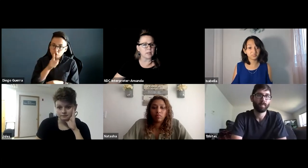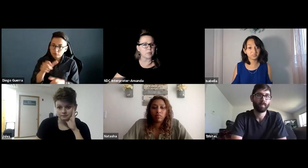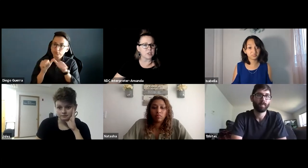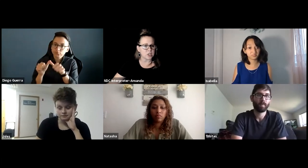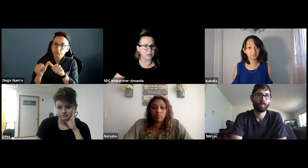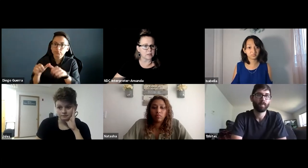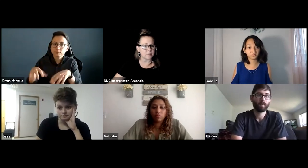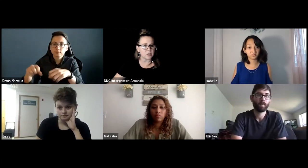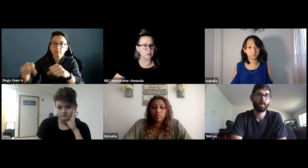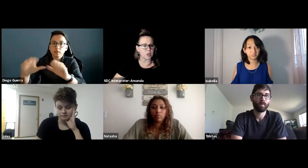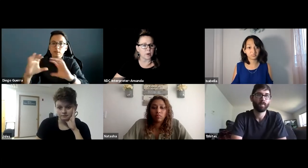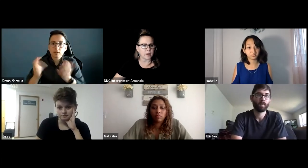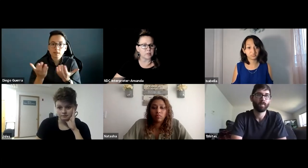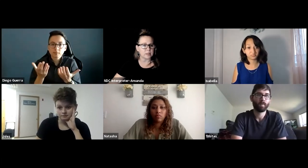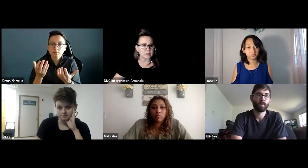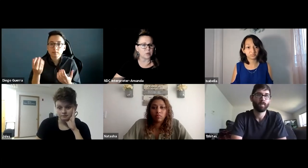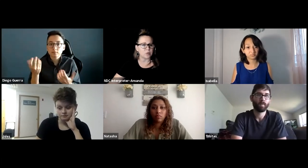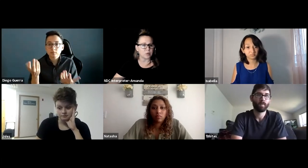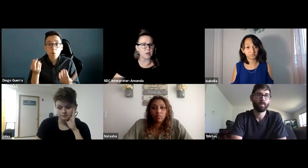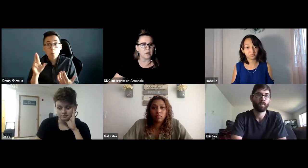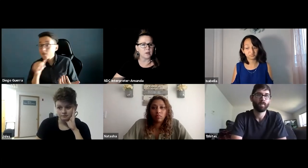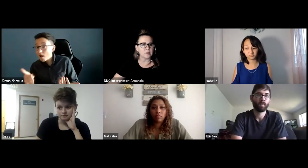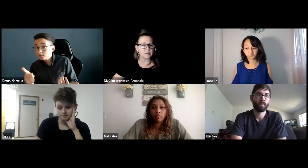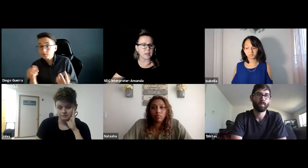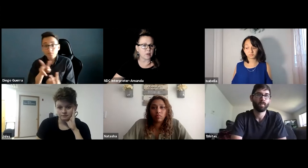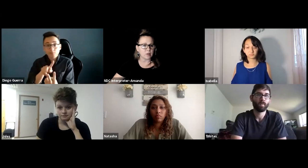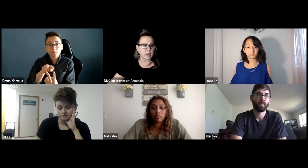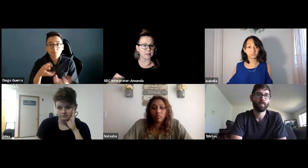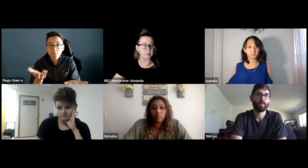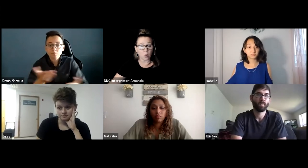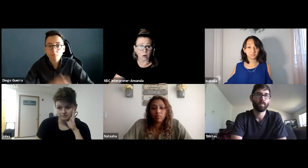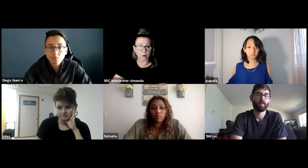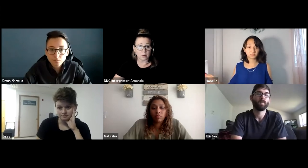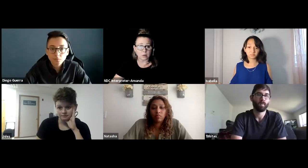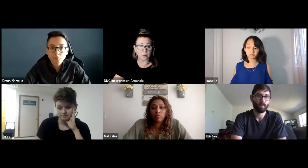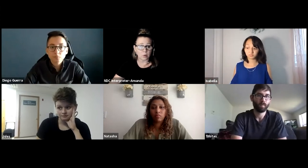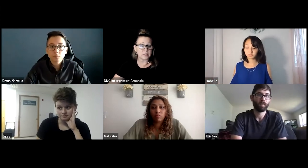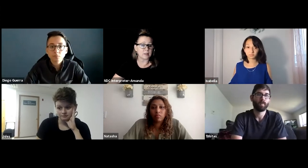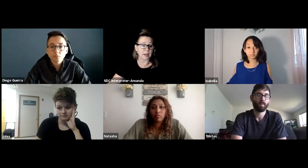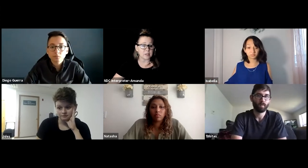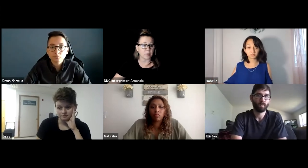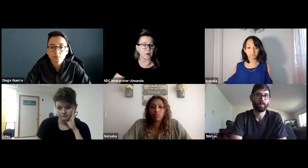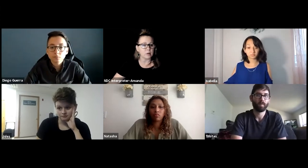appreciated to make sure that you were able to continue through taking your classes, or, what was the lack of support?